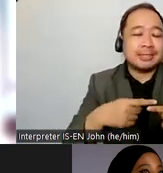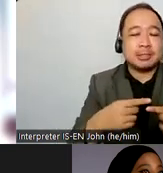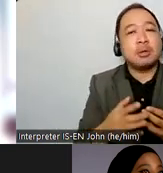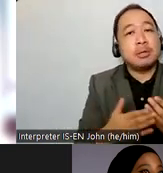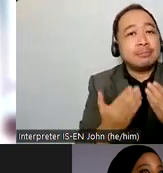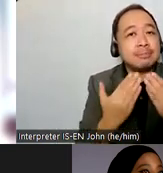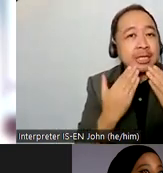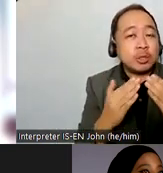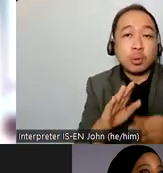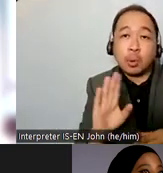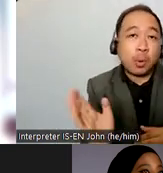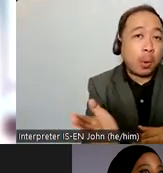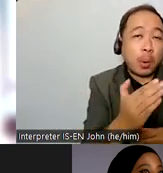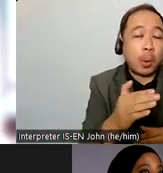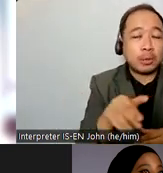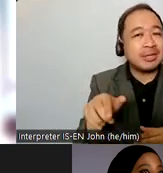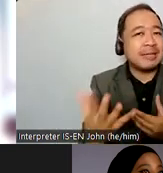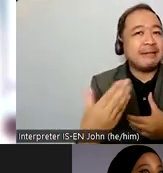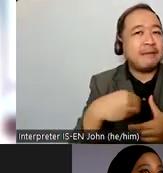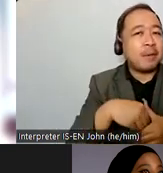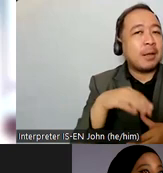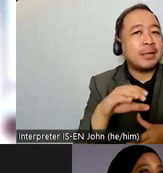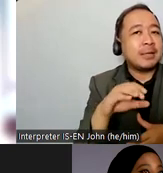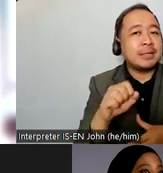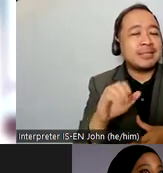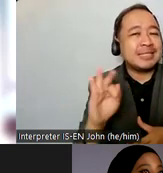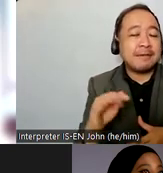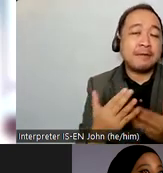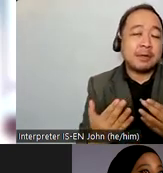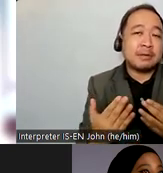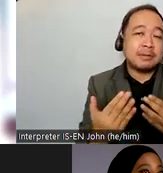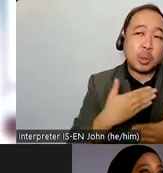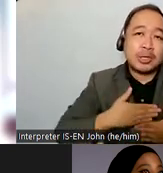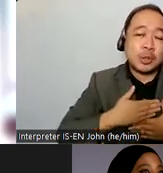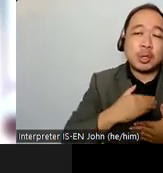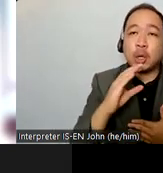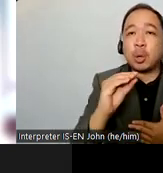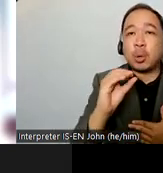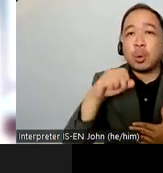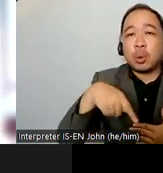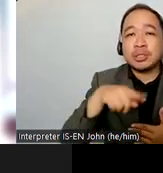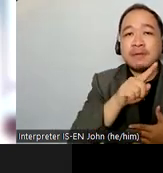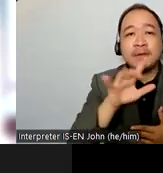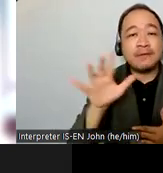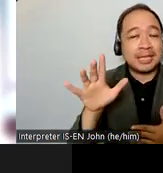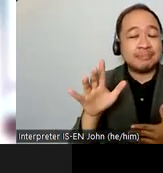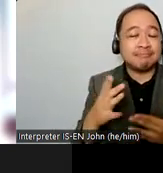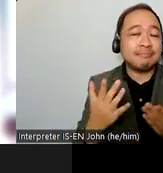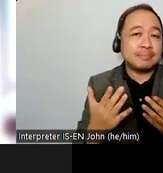civil society forum and enjoy course 15 over to you um and thank you so much